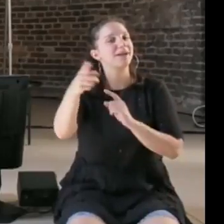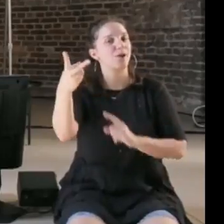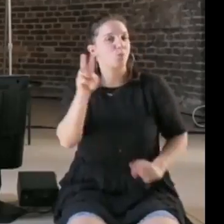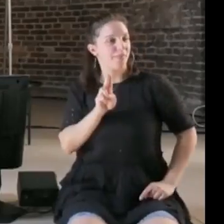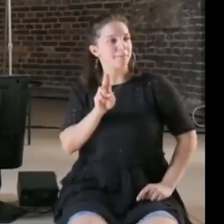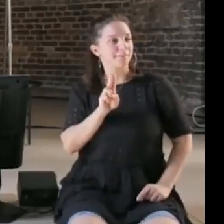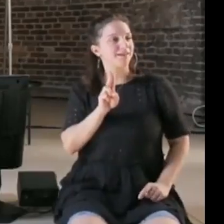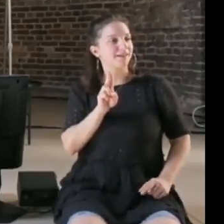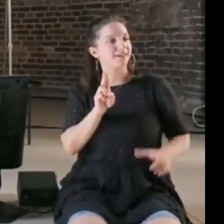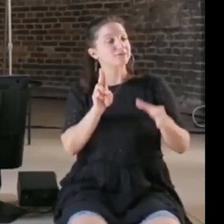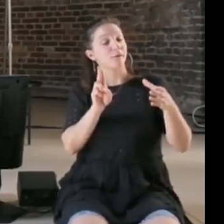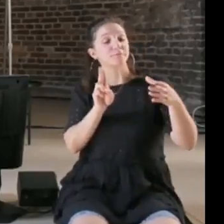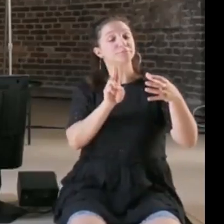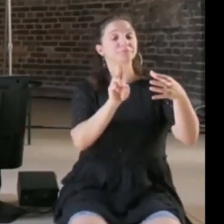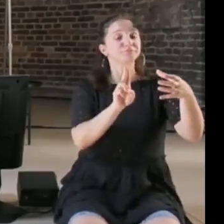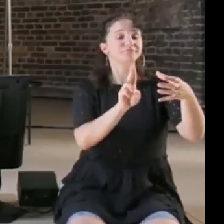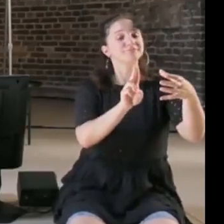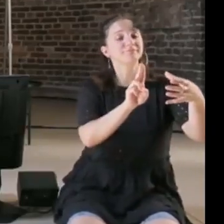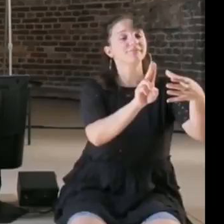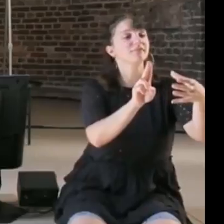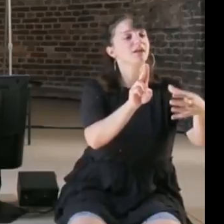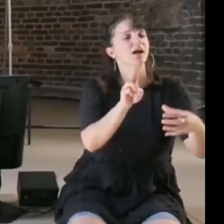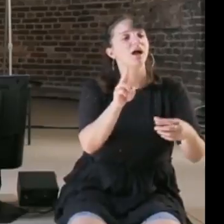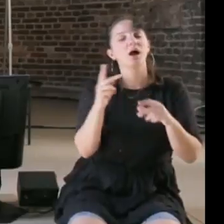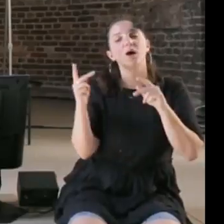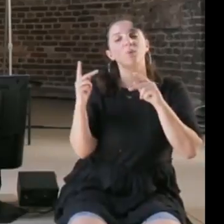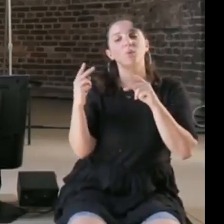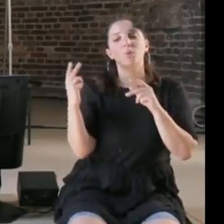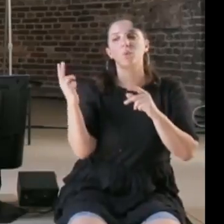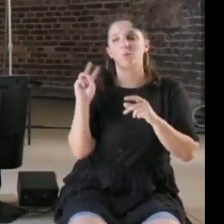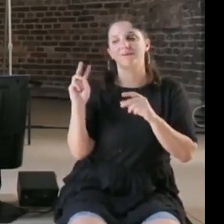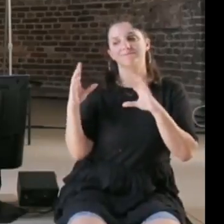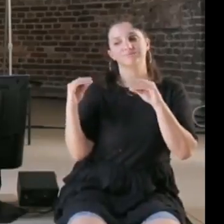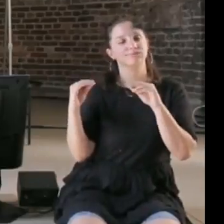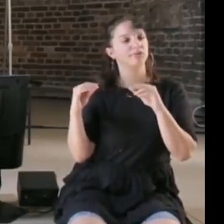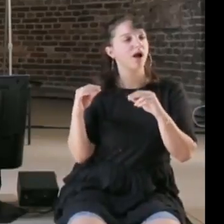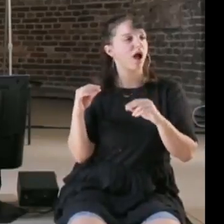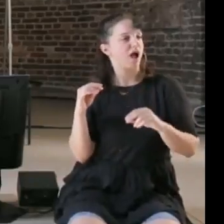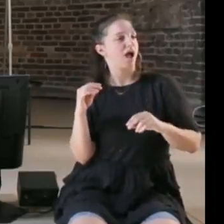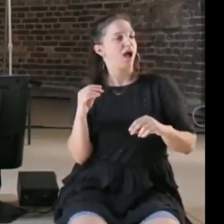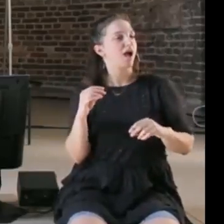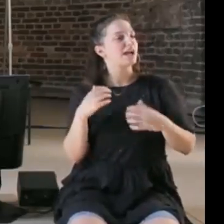and we were reflecting on how refreshing it was that we could see the sense of unlimited